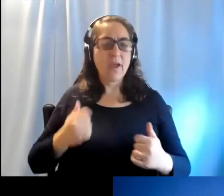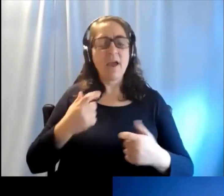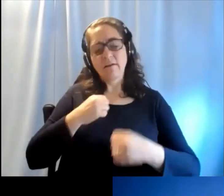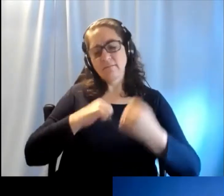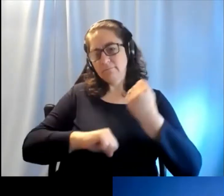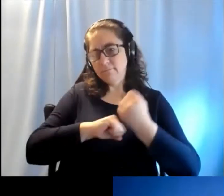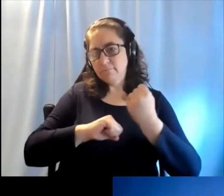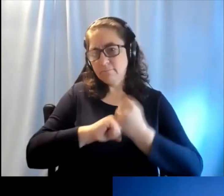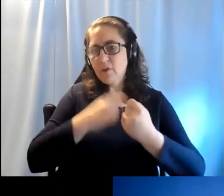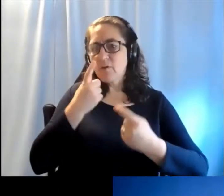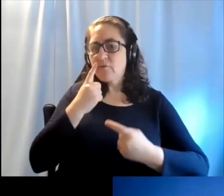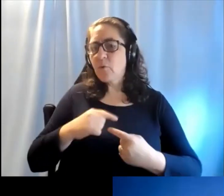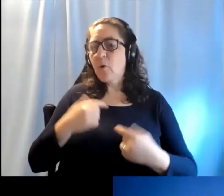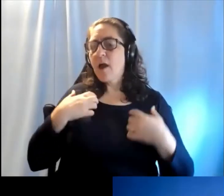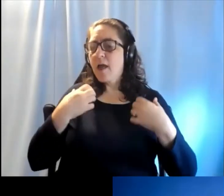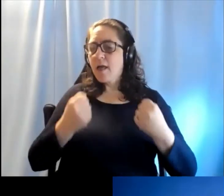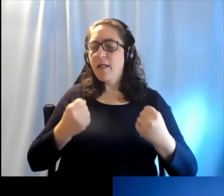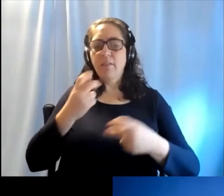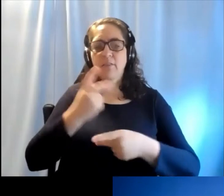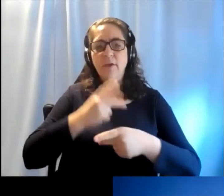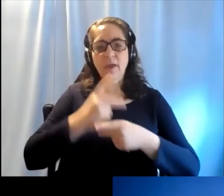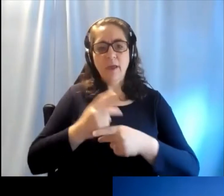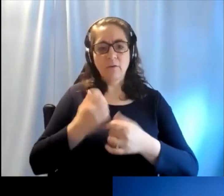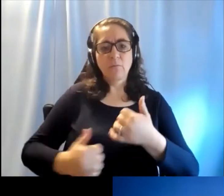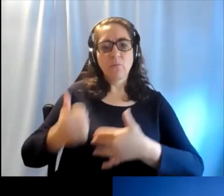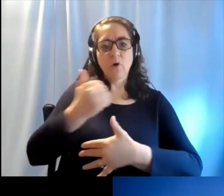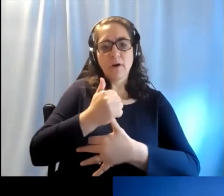Including advocacy for making hearing health care a priority.